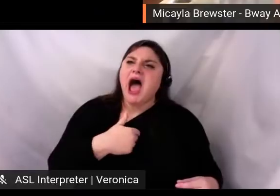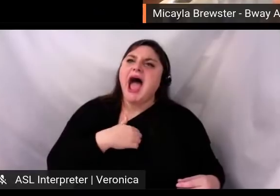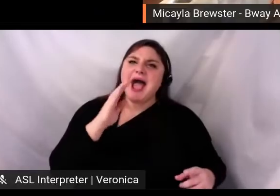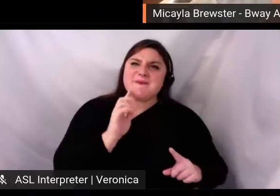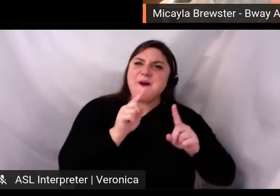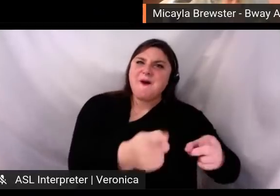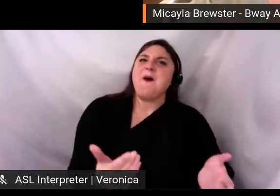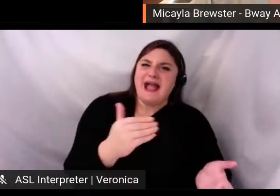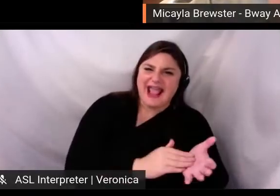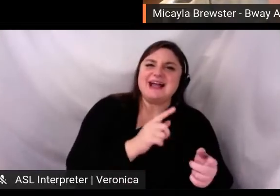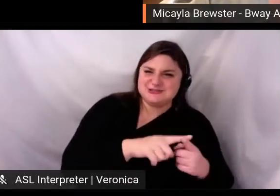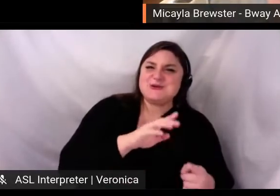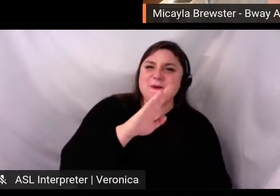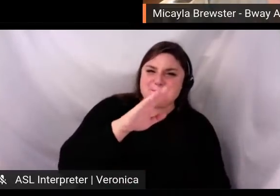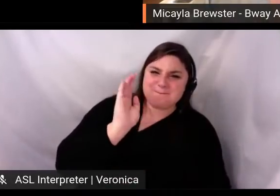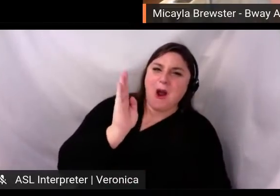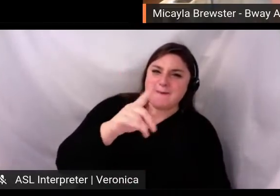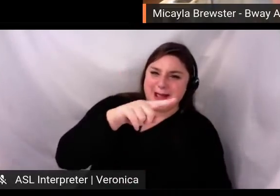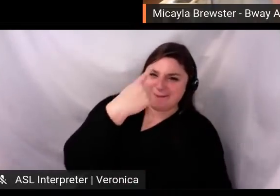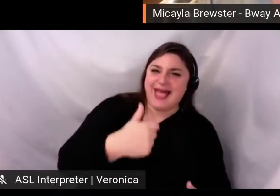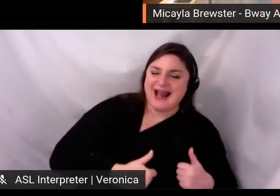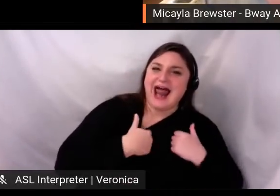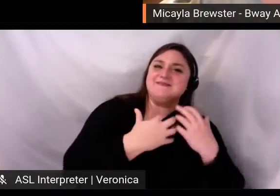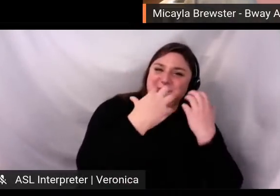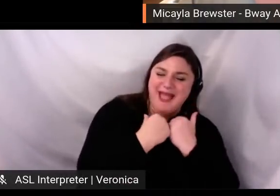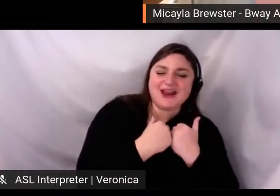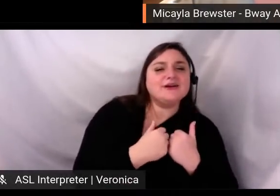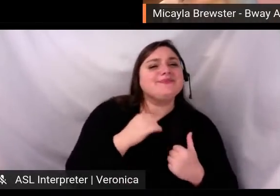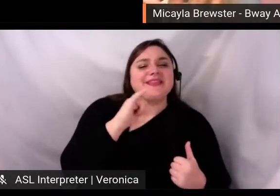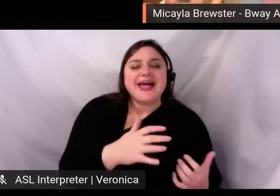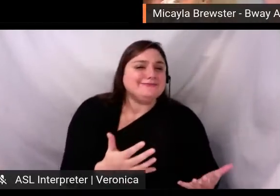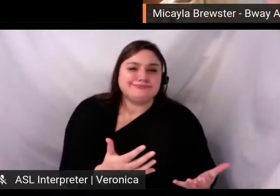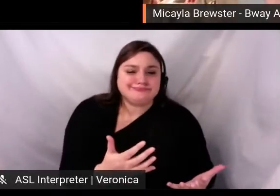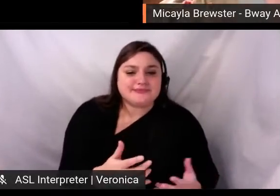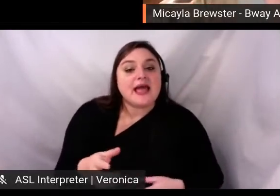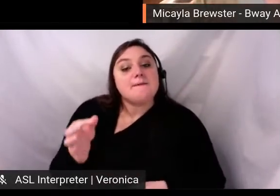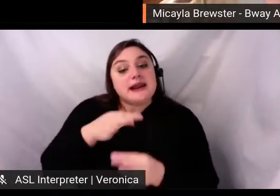"I'm ready to listen and stay accountable." So, these were statements